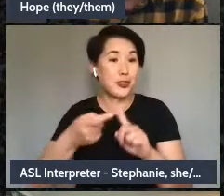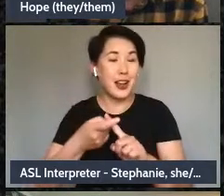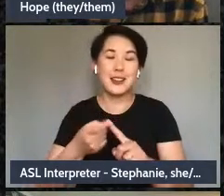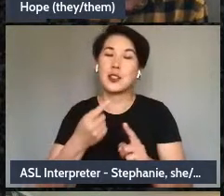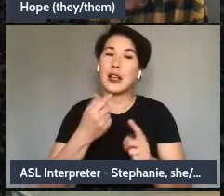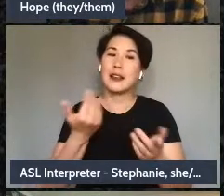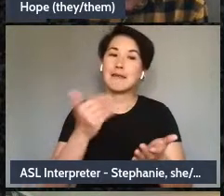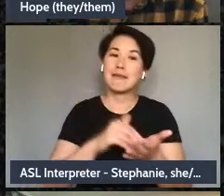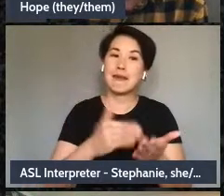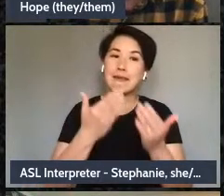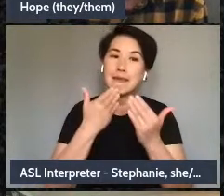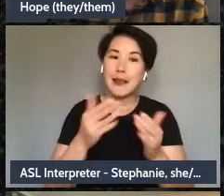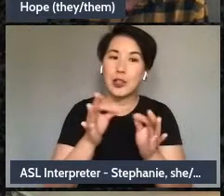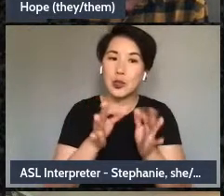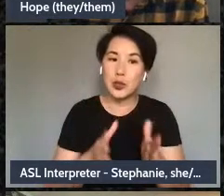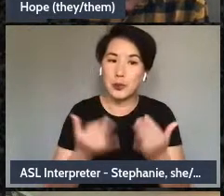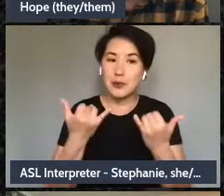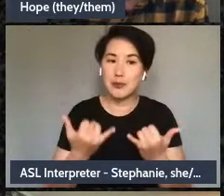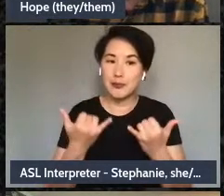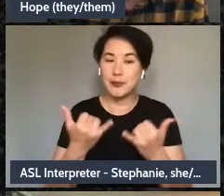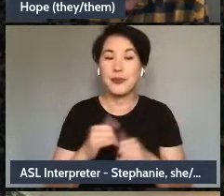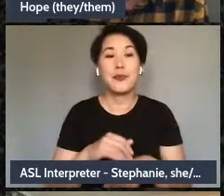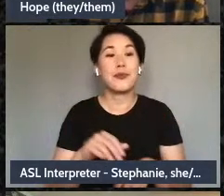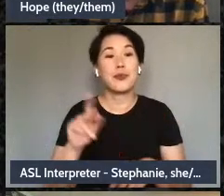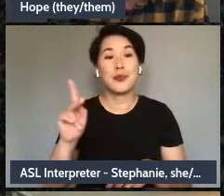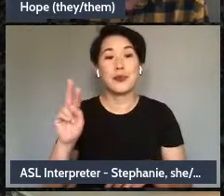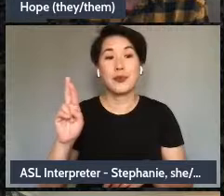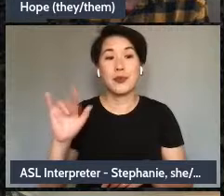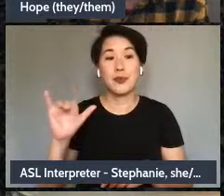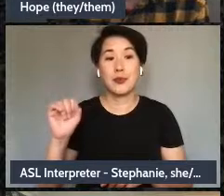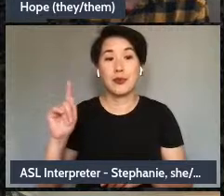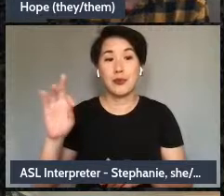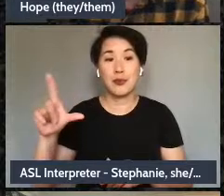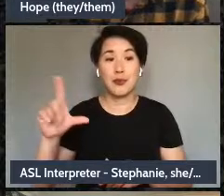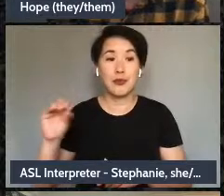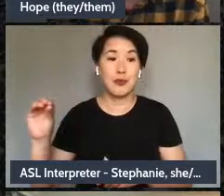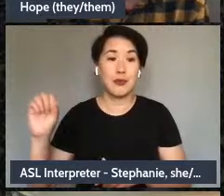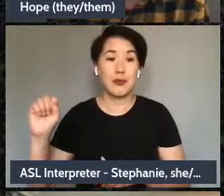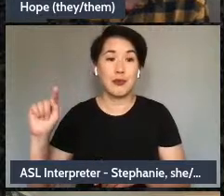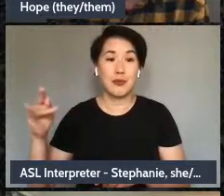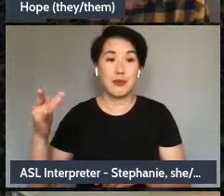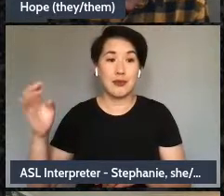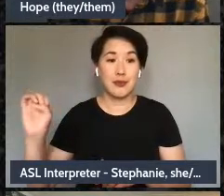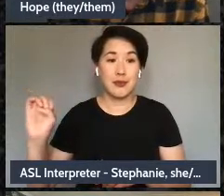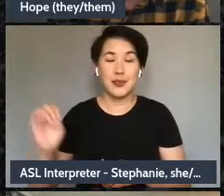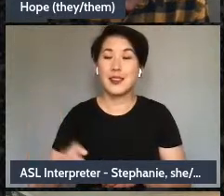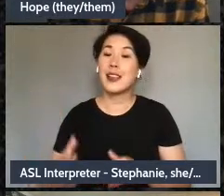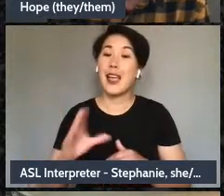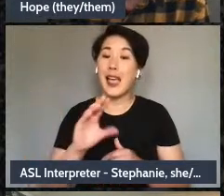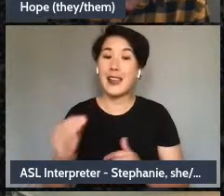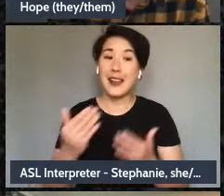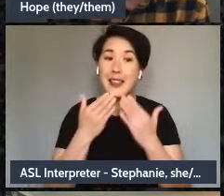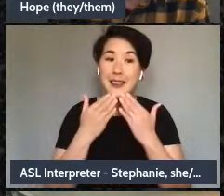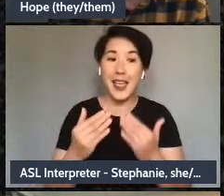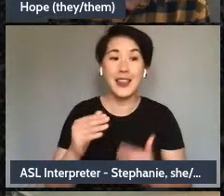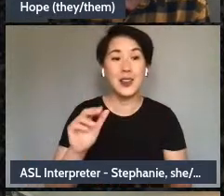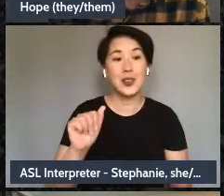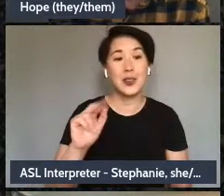interpreters tonight um crystal and stephanie and um thank you antoinette and lilac for